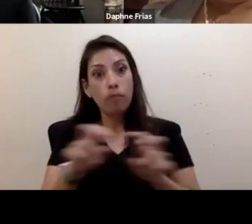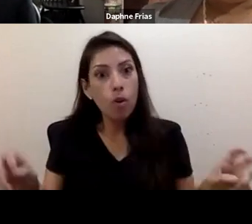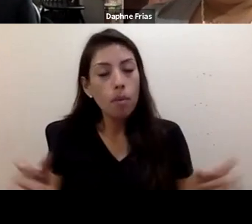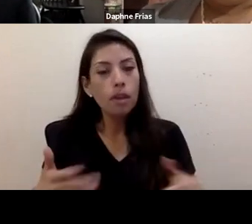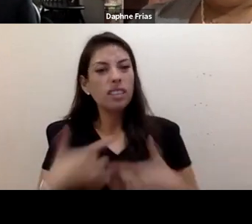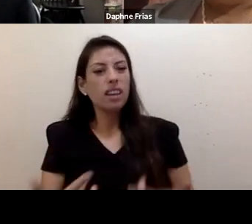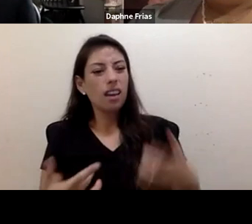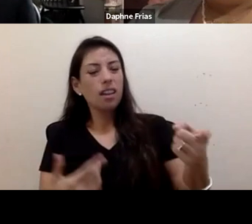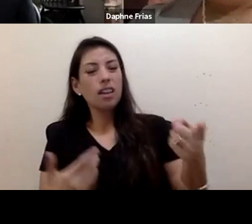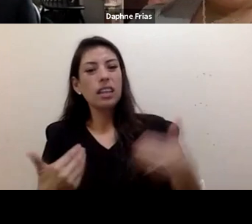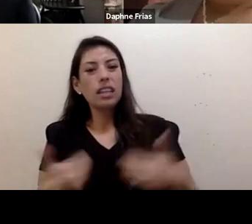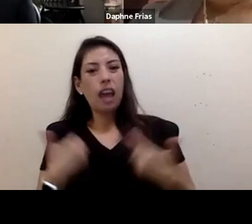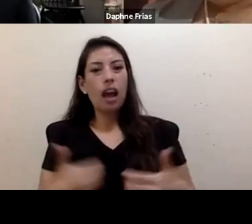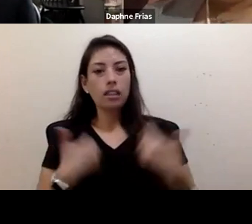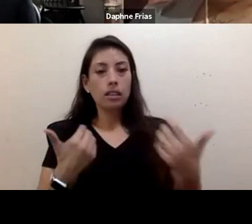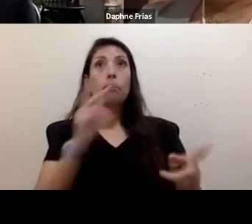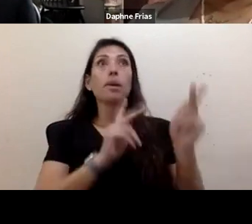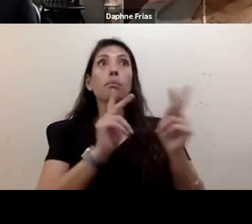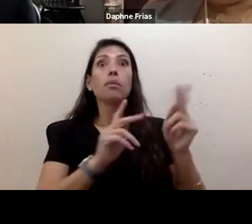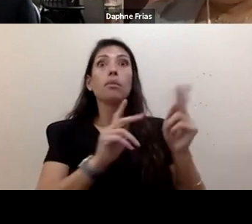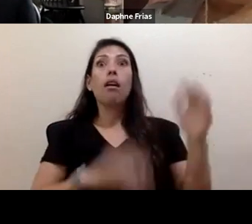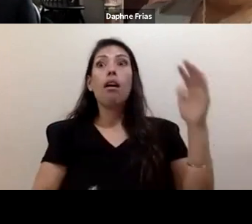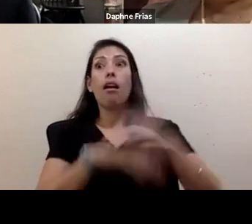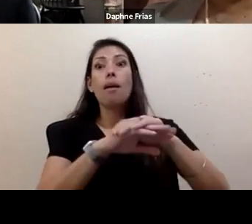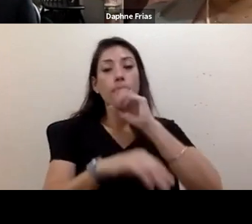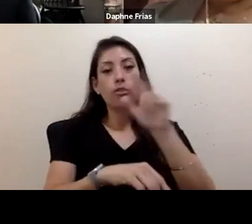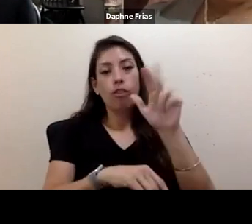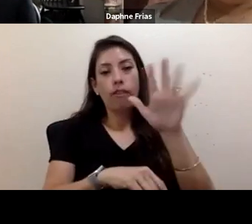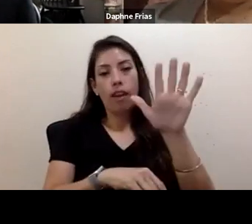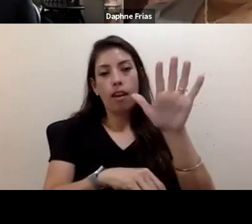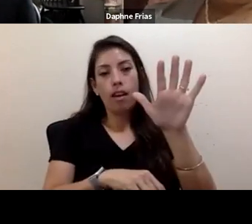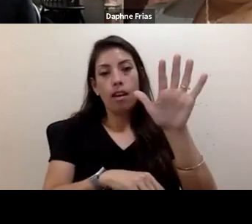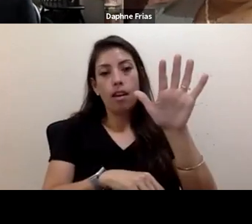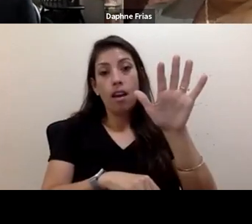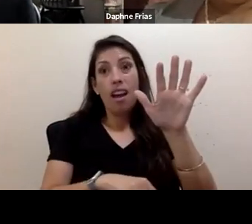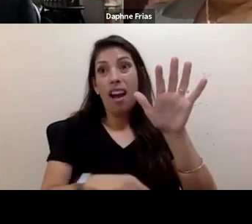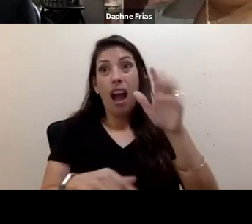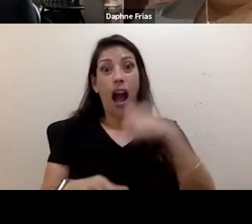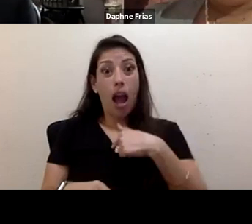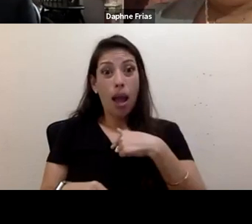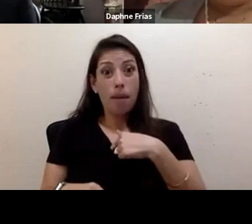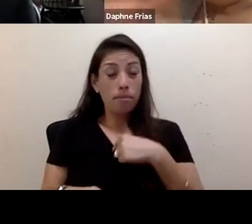up until the age of 35. I'm 23, I do not relate with someone who's 35 years old.